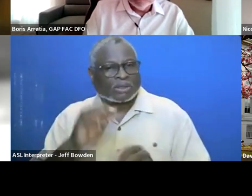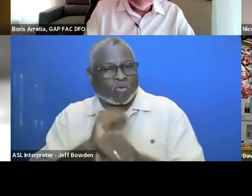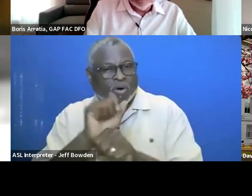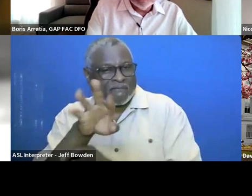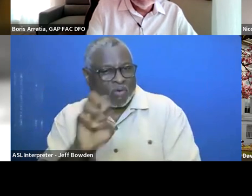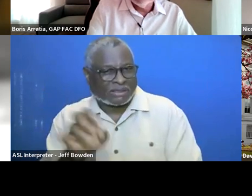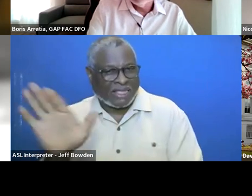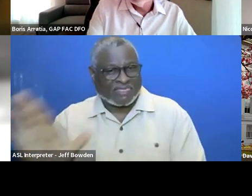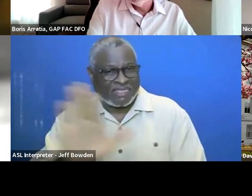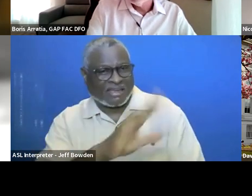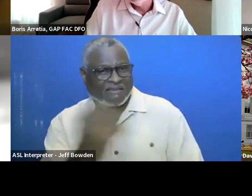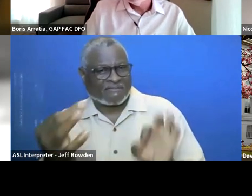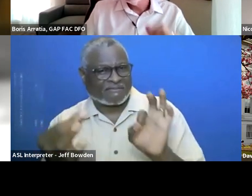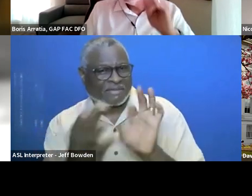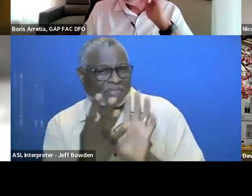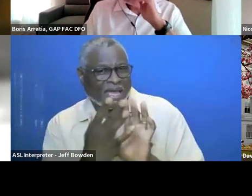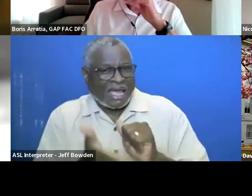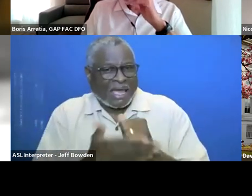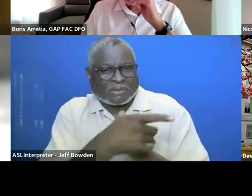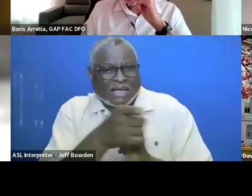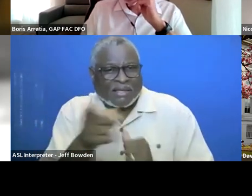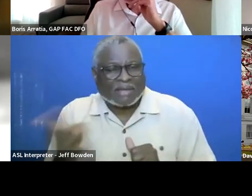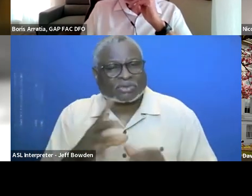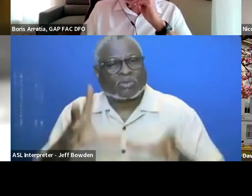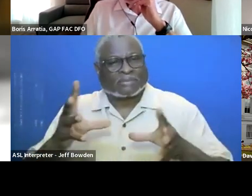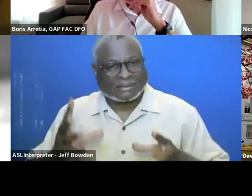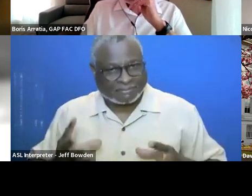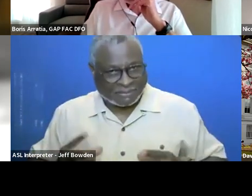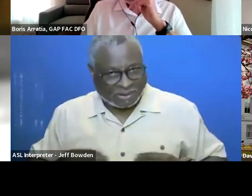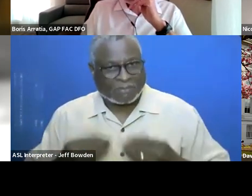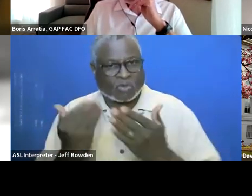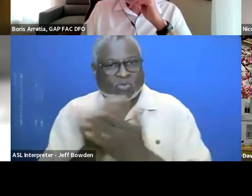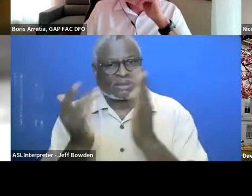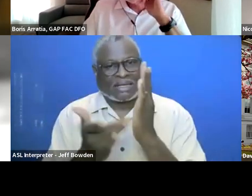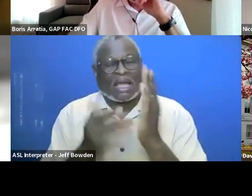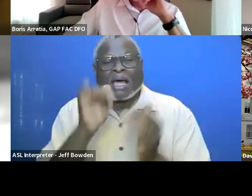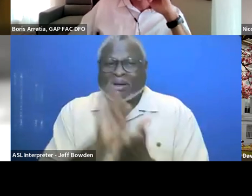Like it helps them to embrace technology. Like we can automate certain things.